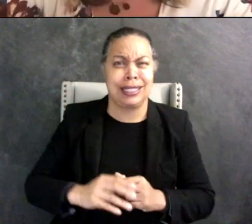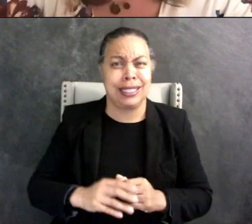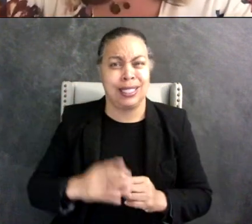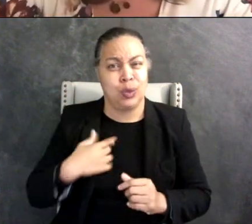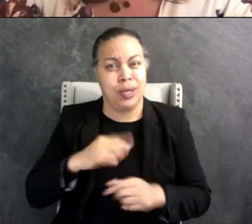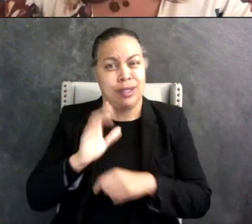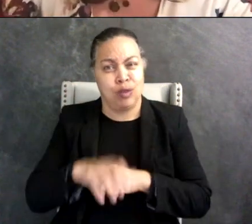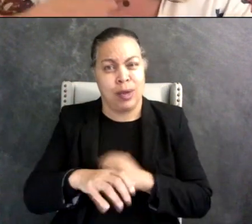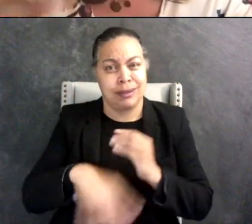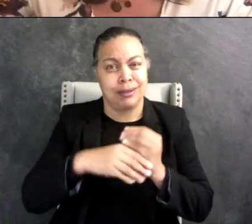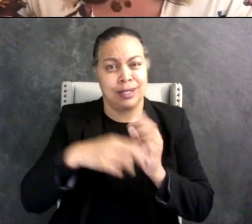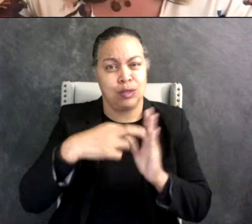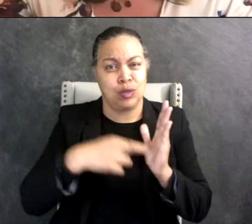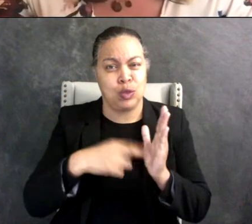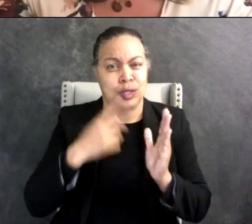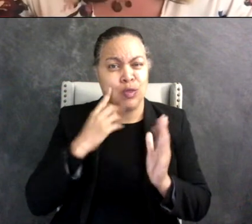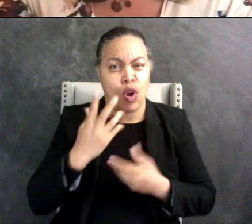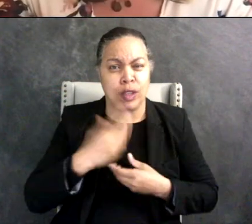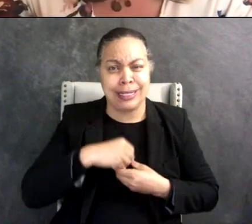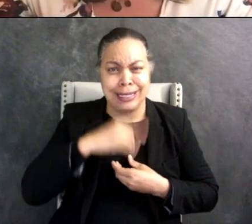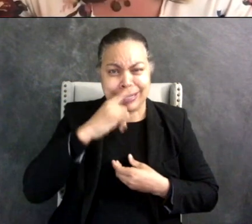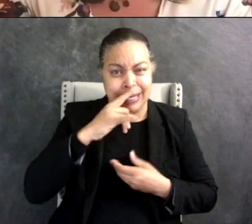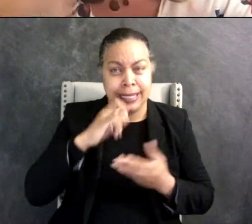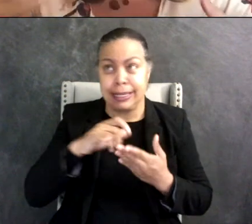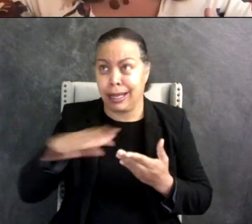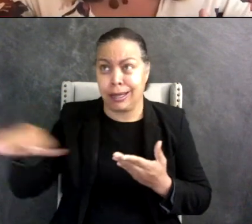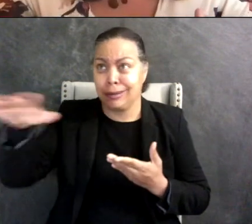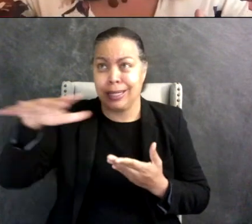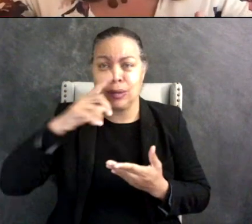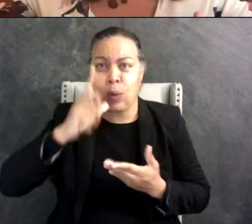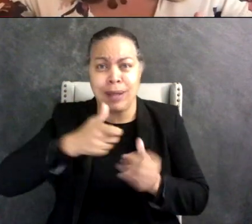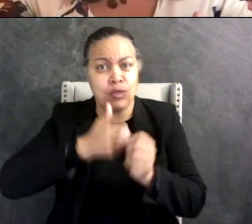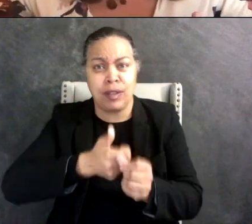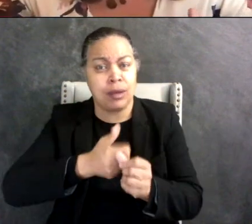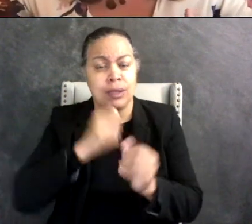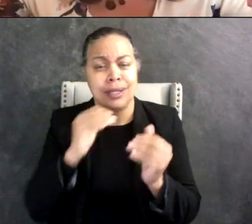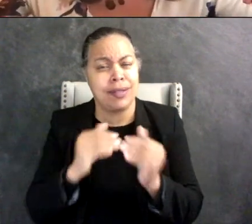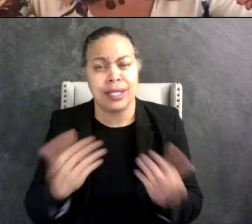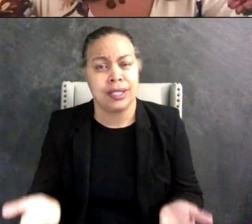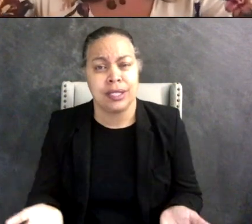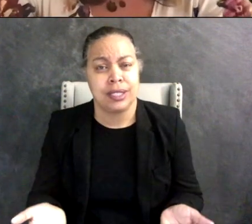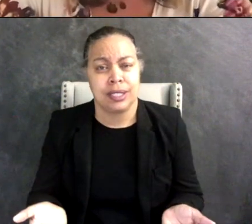autistic kids that neurotypical kids don't even have to follow so it's not even fair. Exactly! (Morenike)